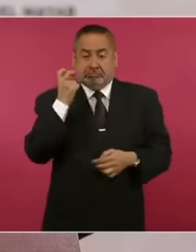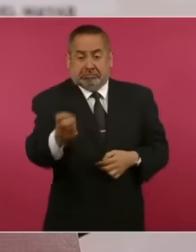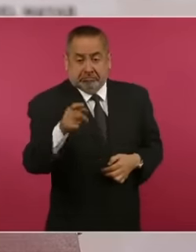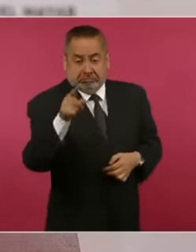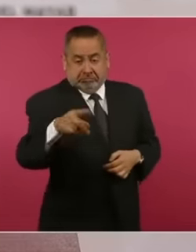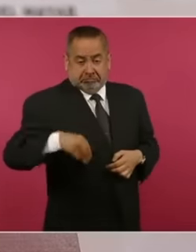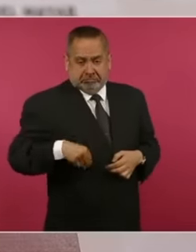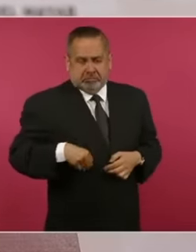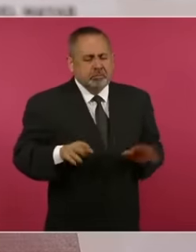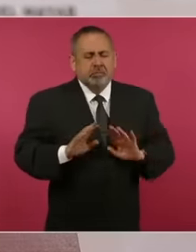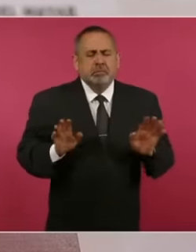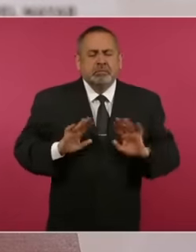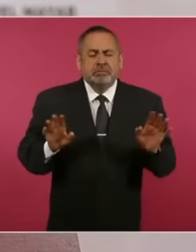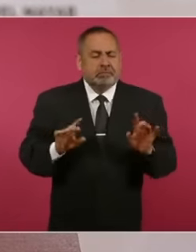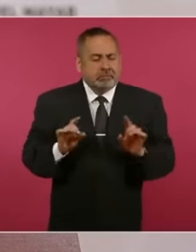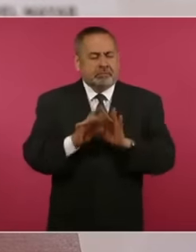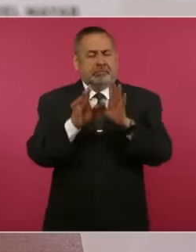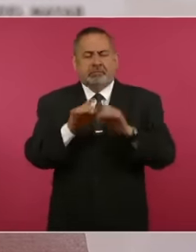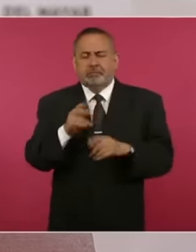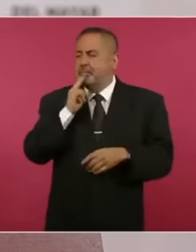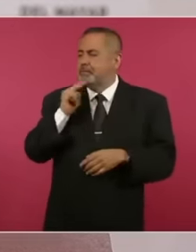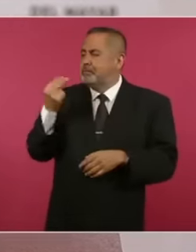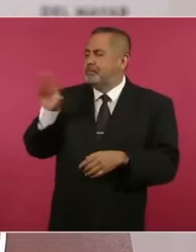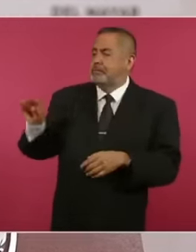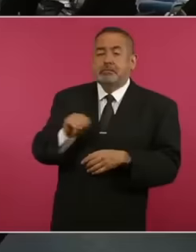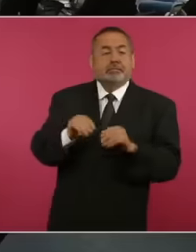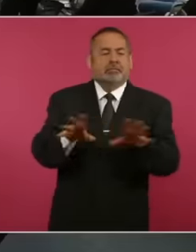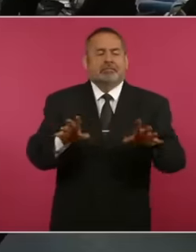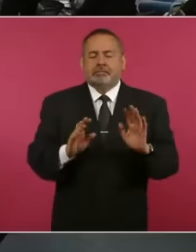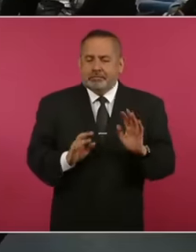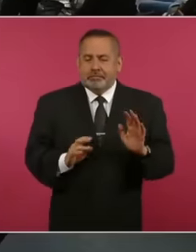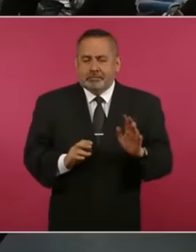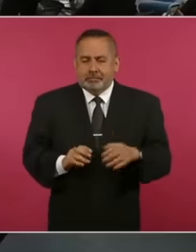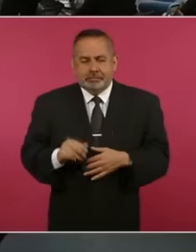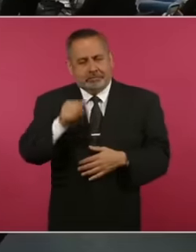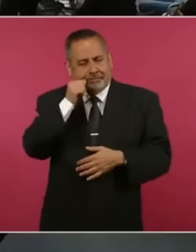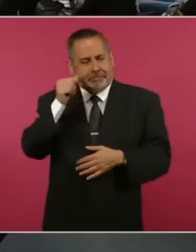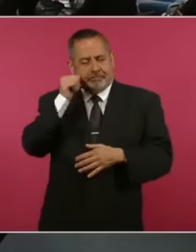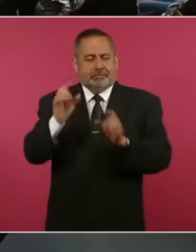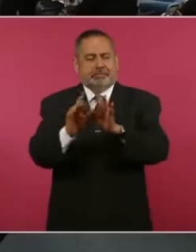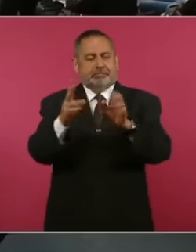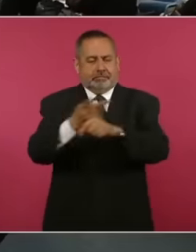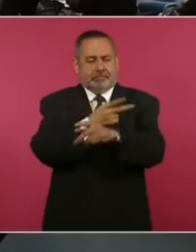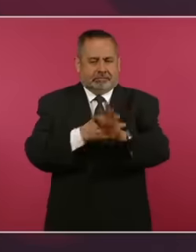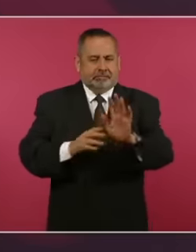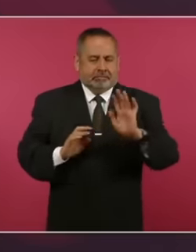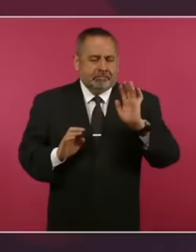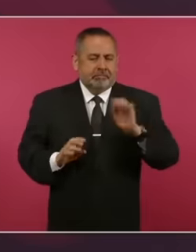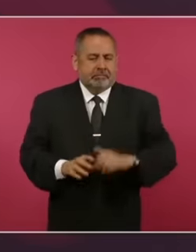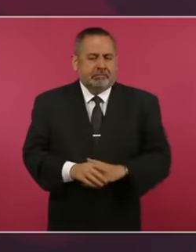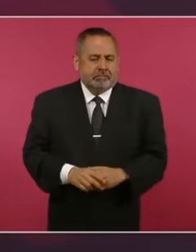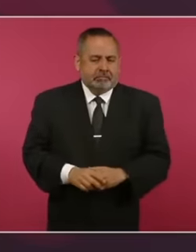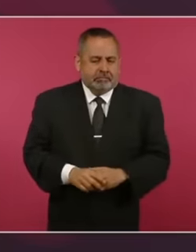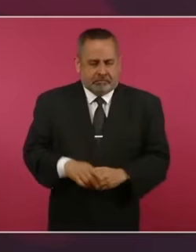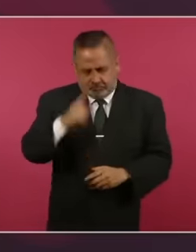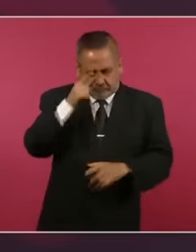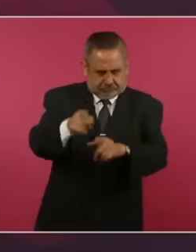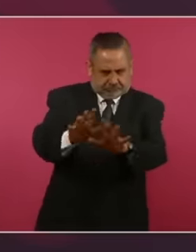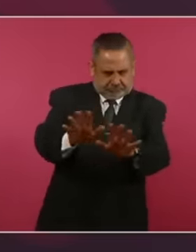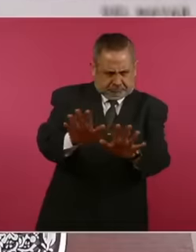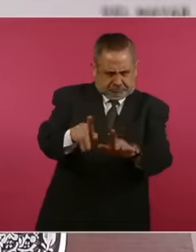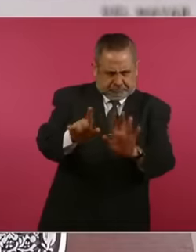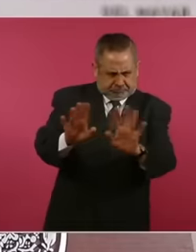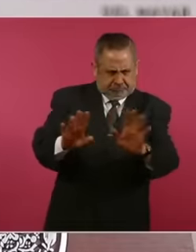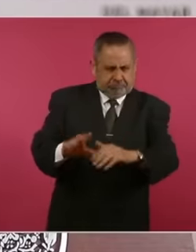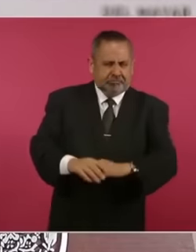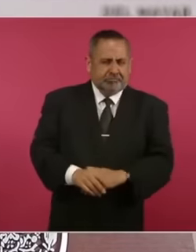okayo, what I am saying is that this happened to me yesterday Okay, yes Not at all, that is, they used to